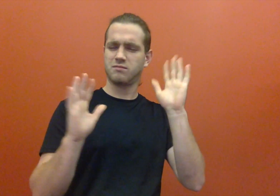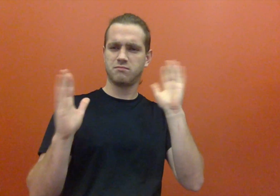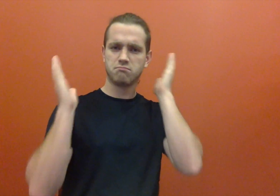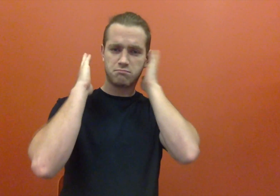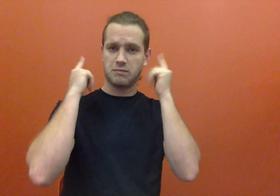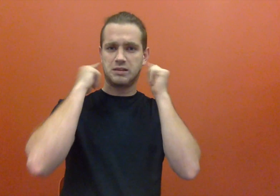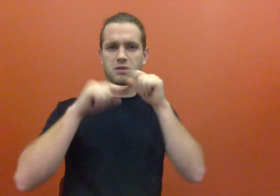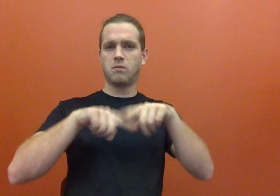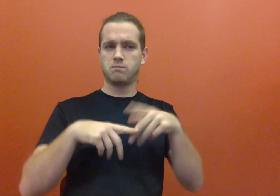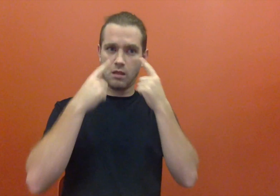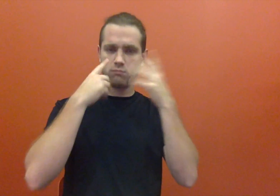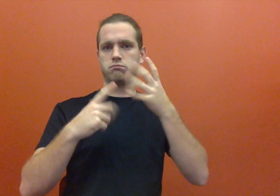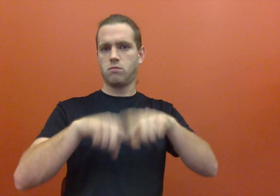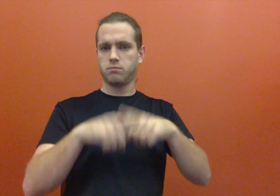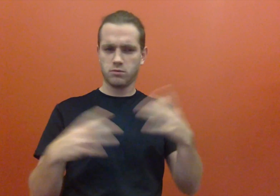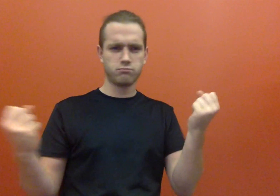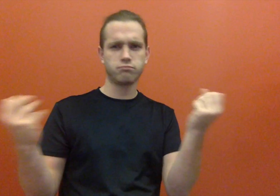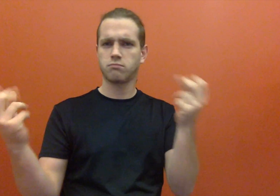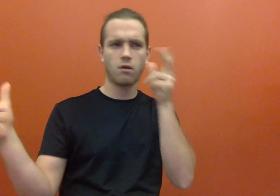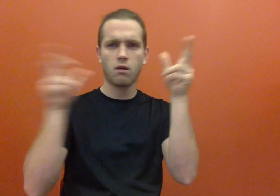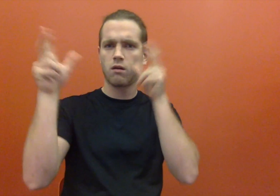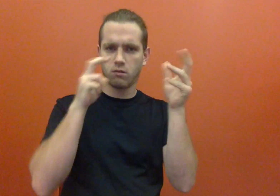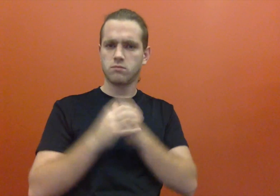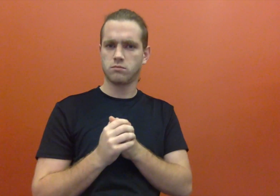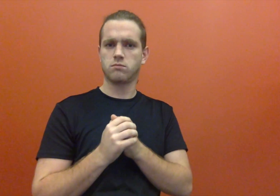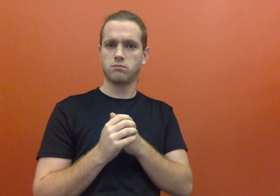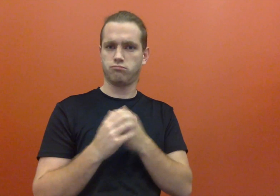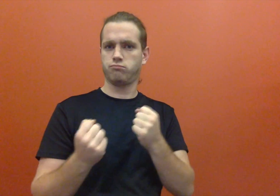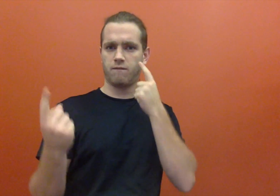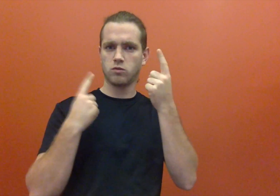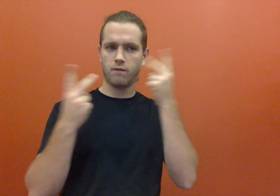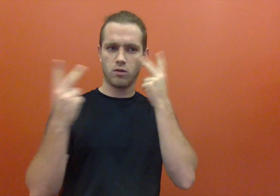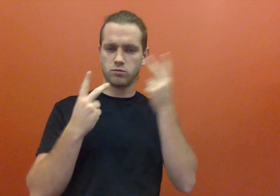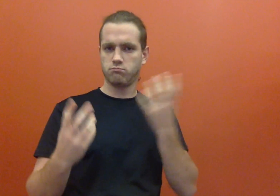Ears are not reliable usage for ASL while eyes are dramatically and visually reliable usage.